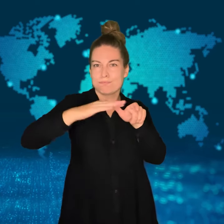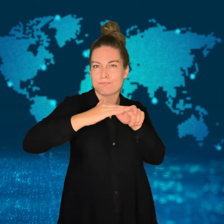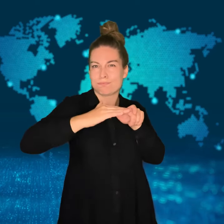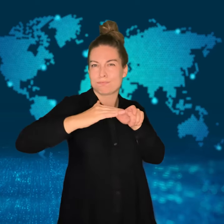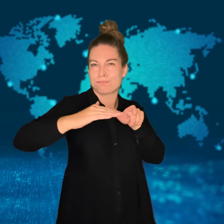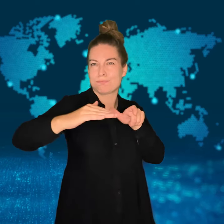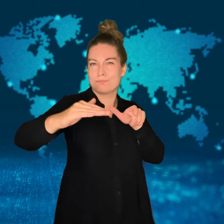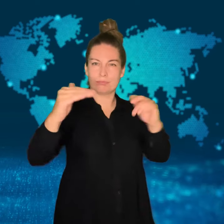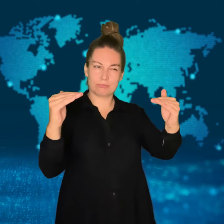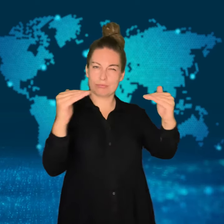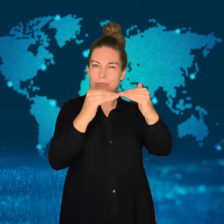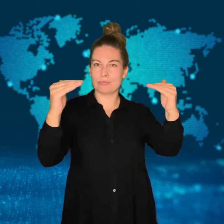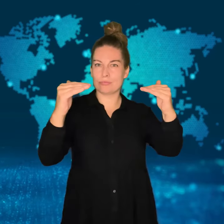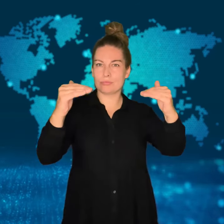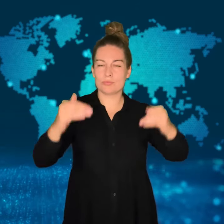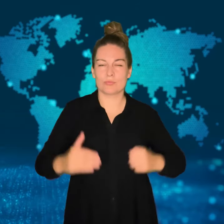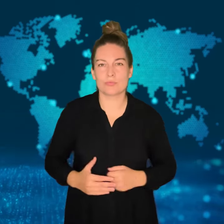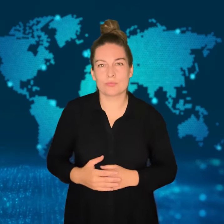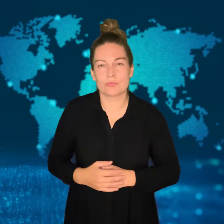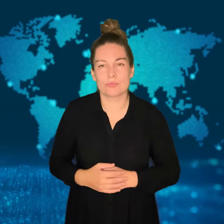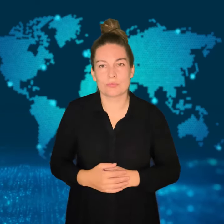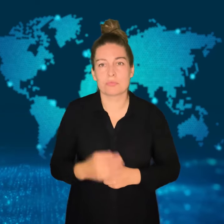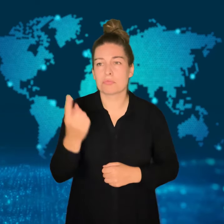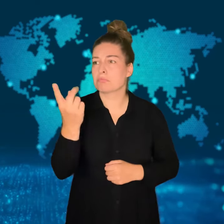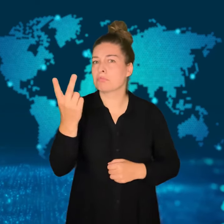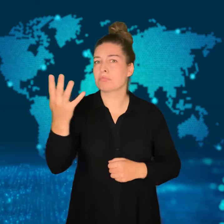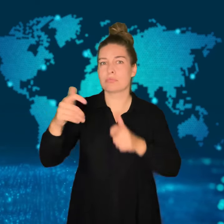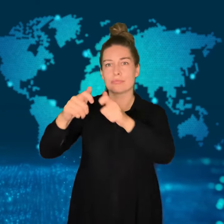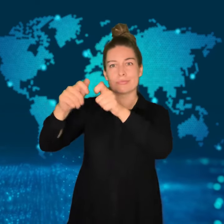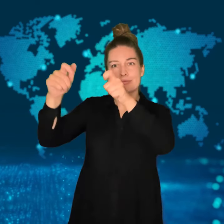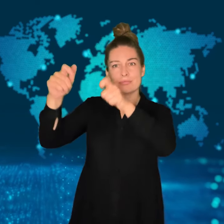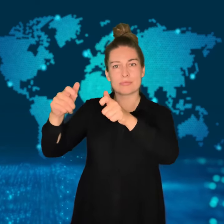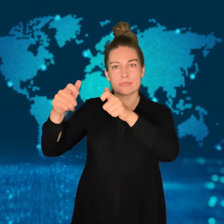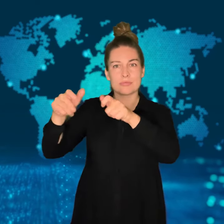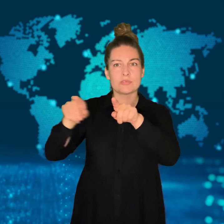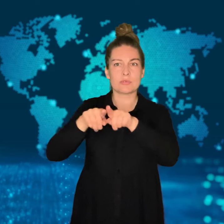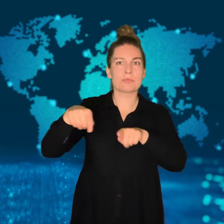fill an Olympic sized swimming pool.